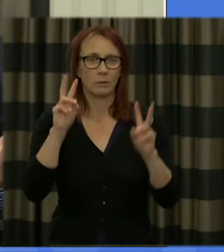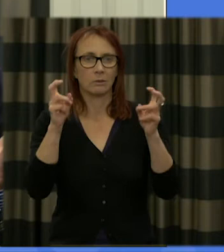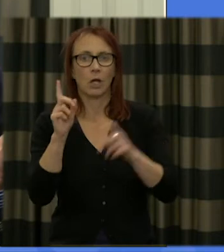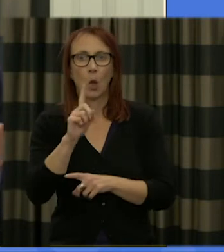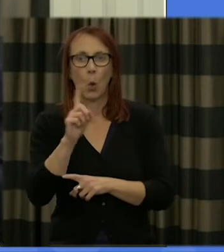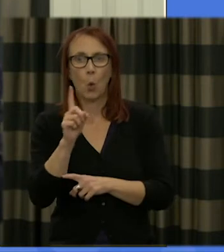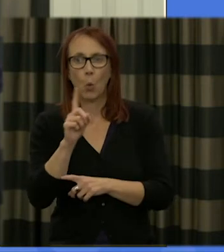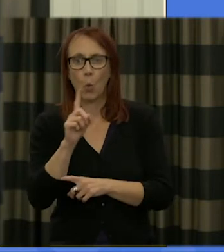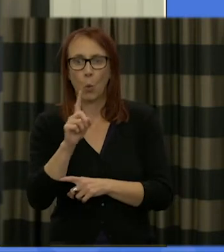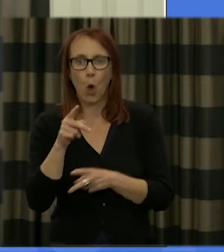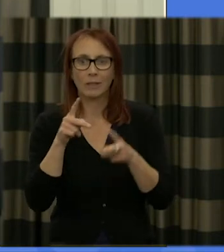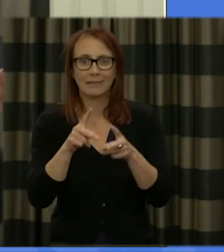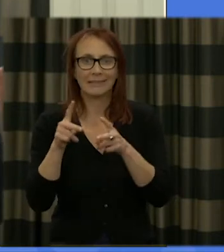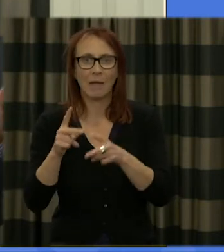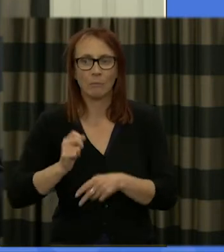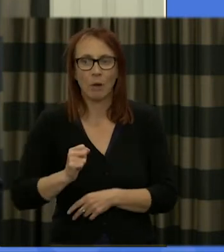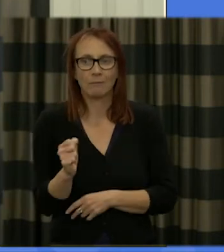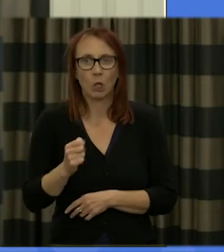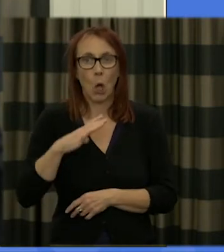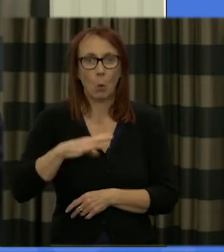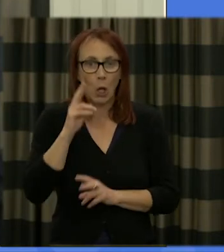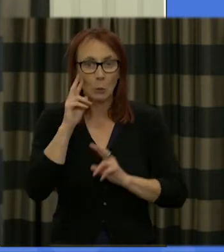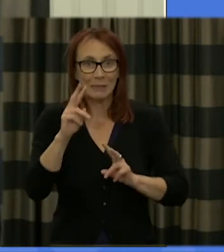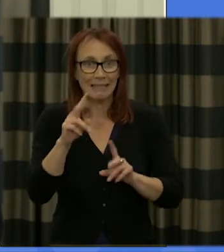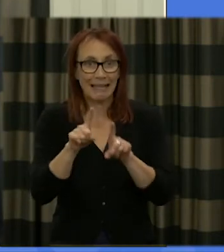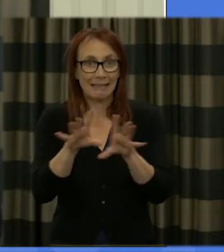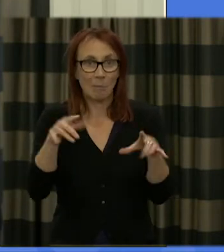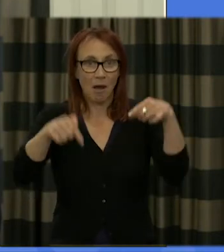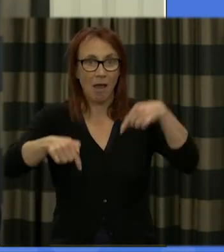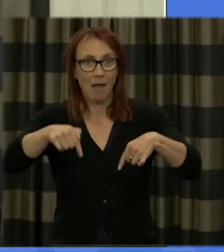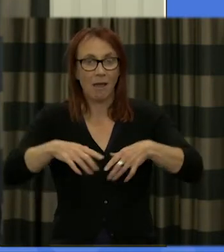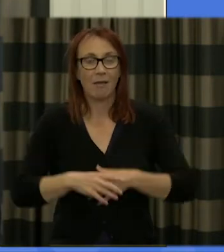it was so similar to what the citizens assembly is now doing so well and we